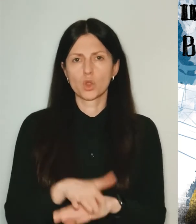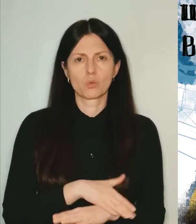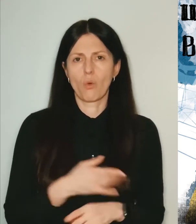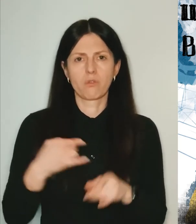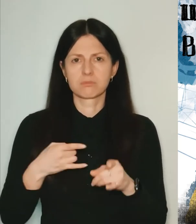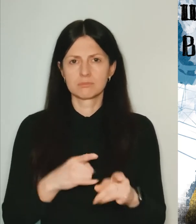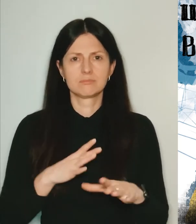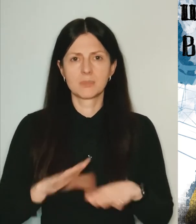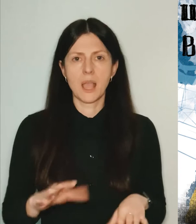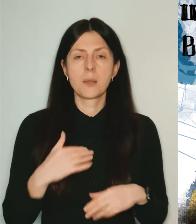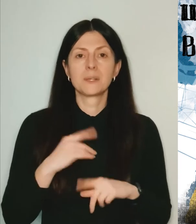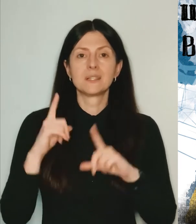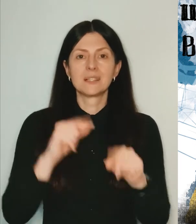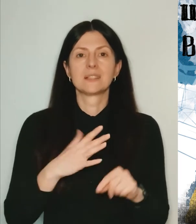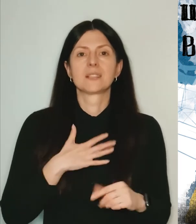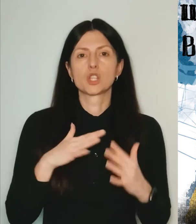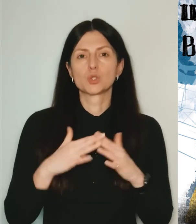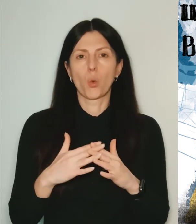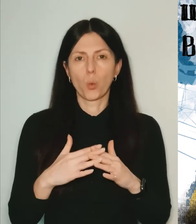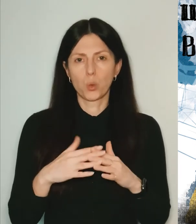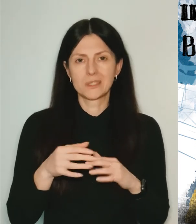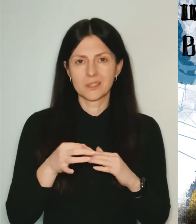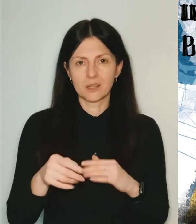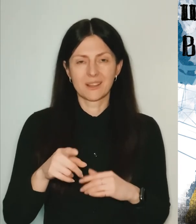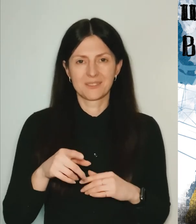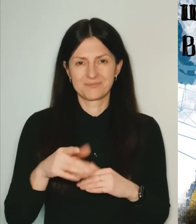We moved to our farm near Kyiv for the first time.